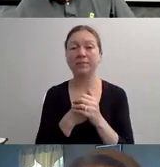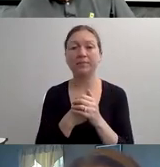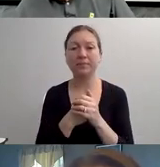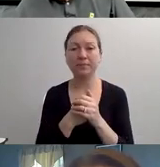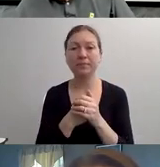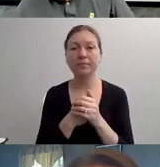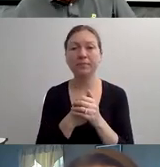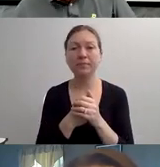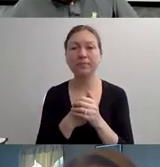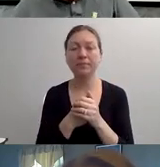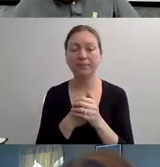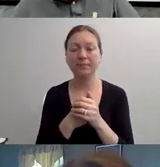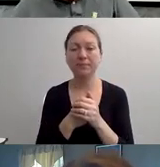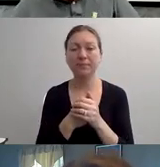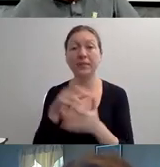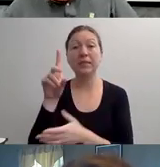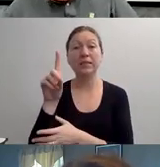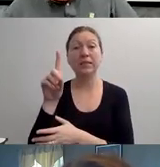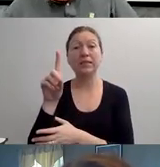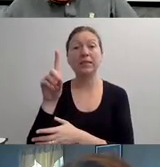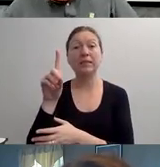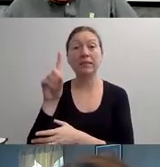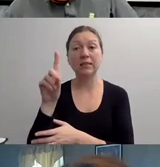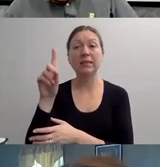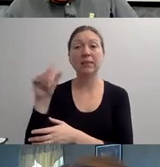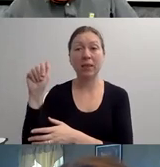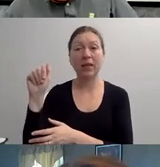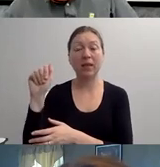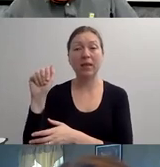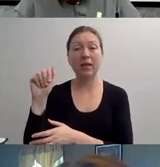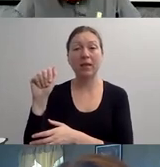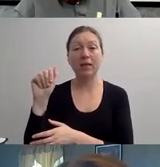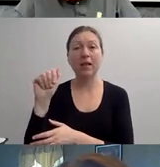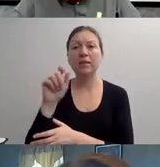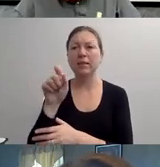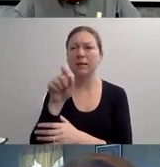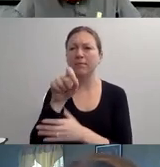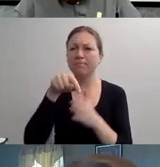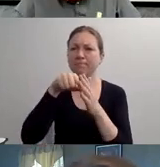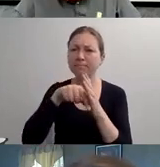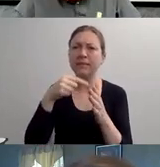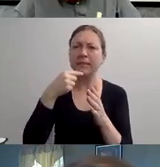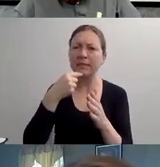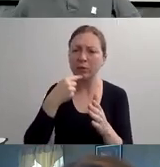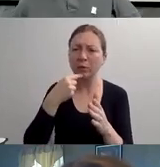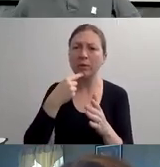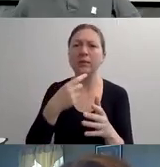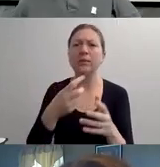SO THE FIRST CONCEPT IS ACCESSIBILITY.